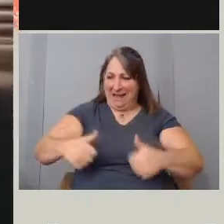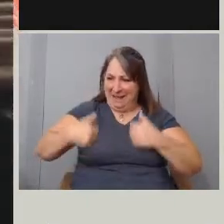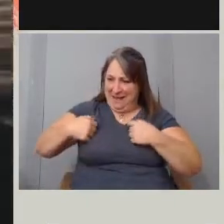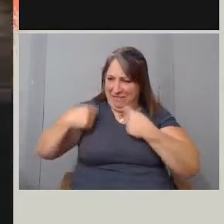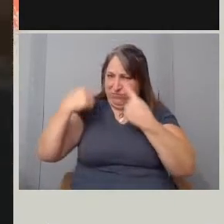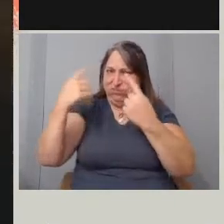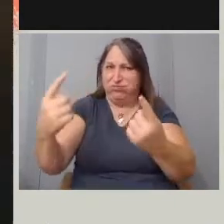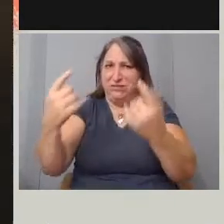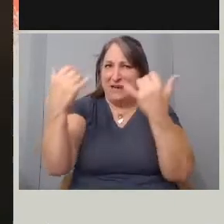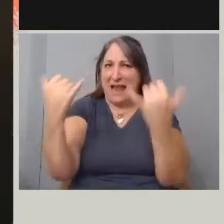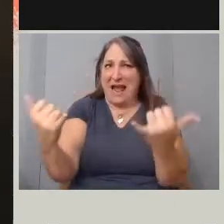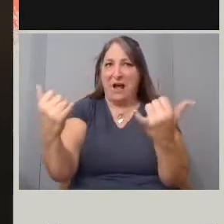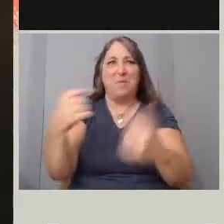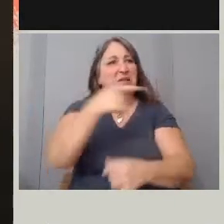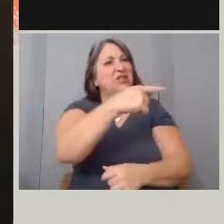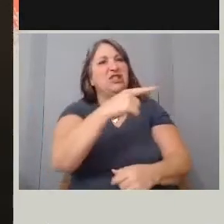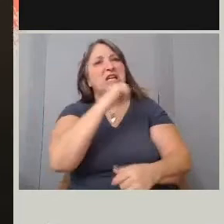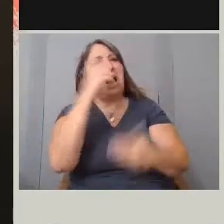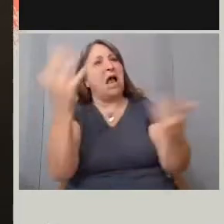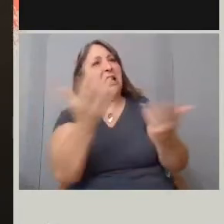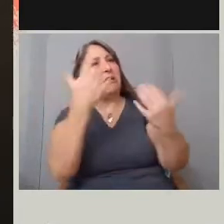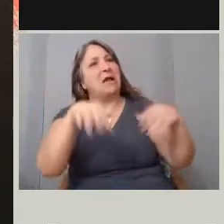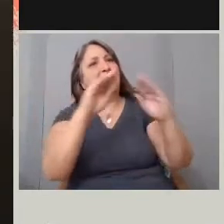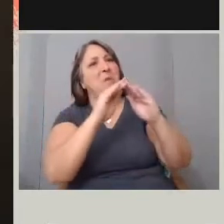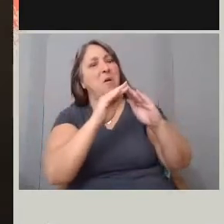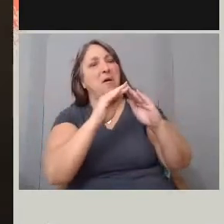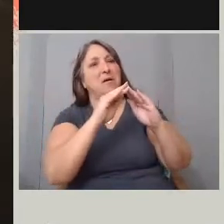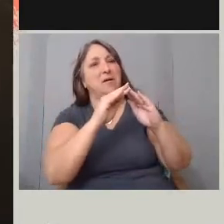I know she'd be married by now, she loved the fellas.